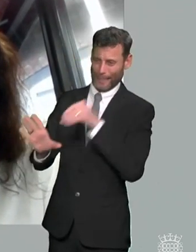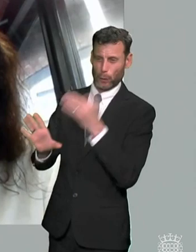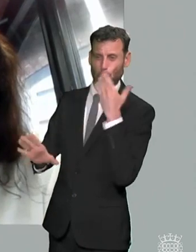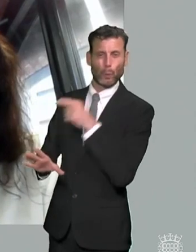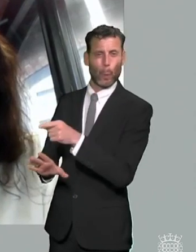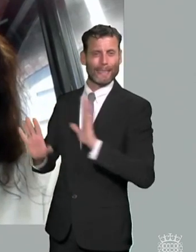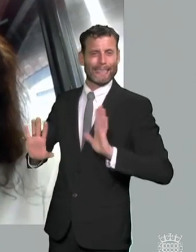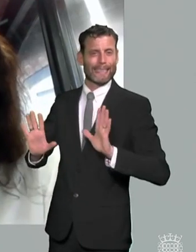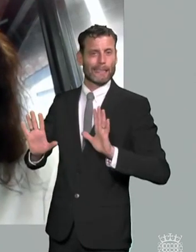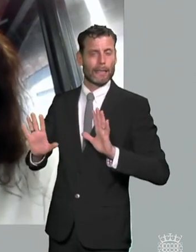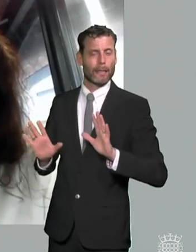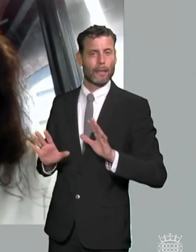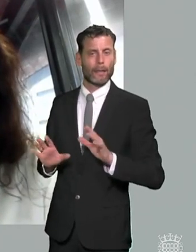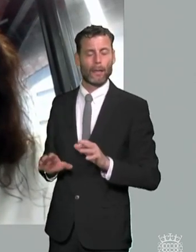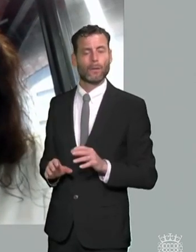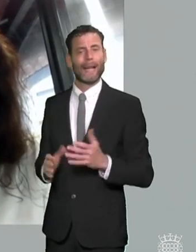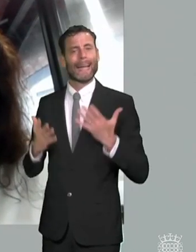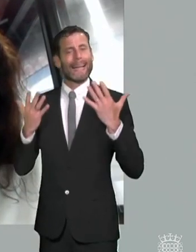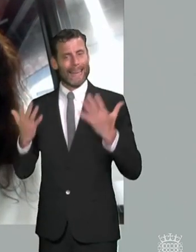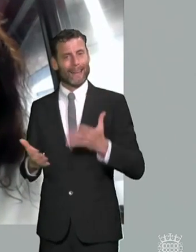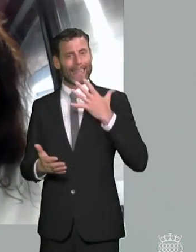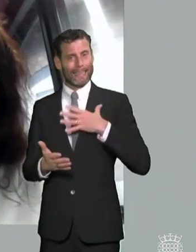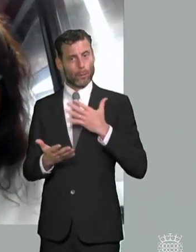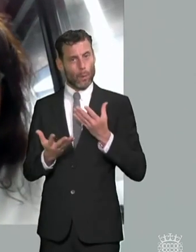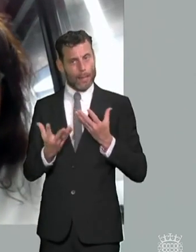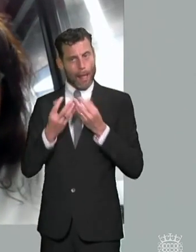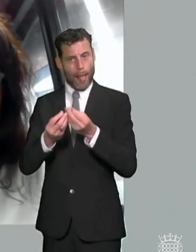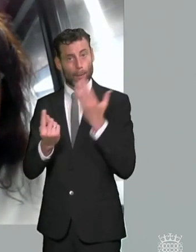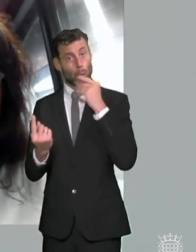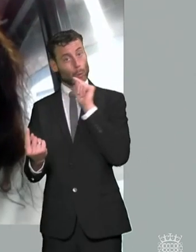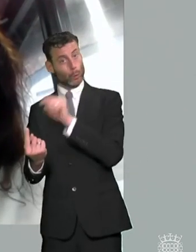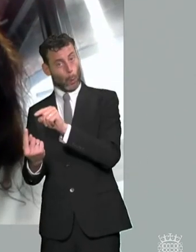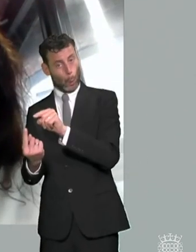um you know to provide the right support because families you know have had to vote with their